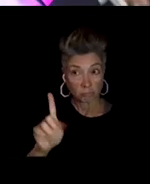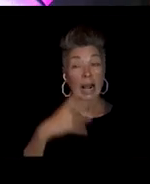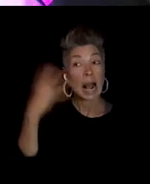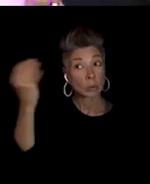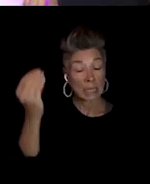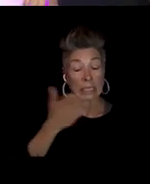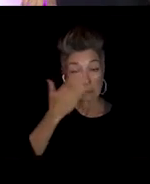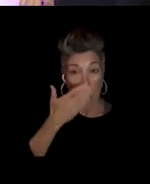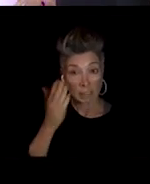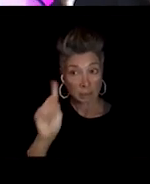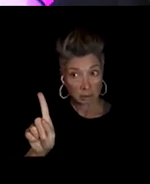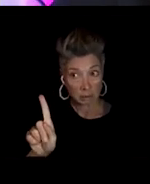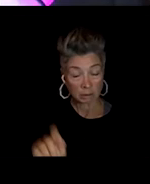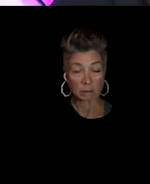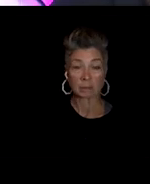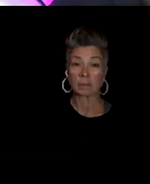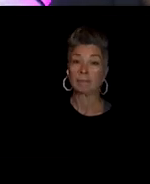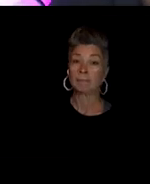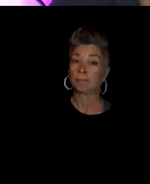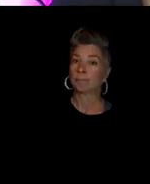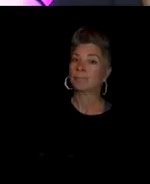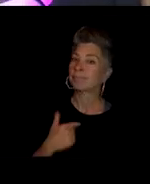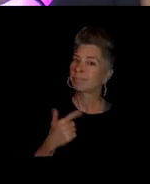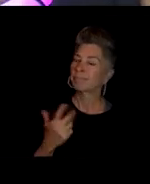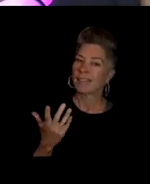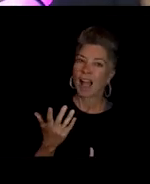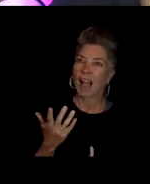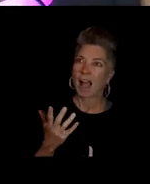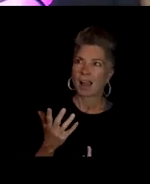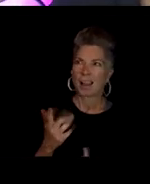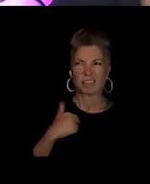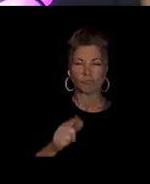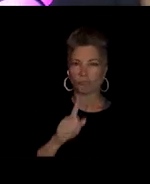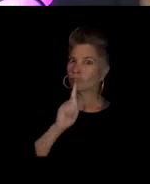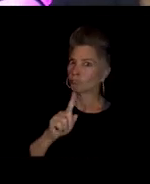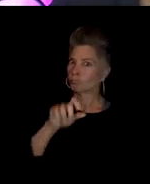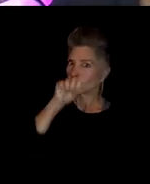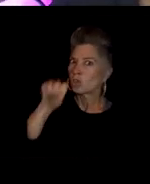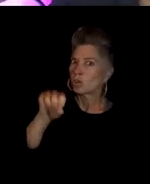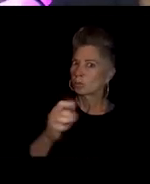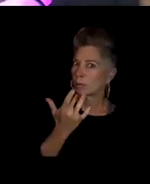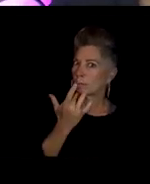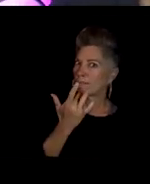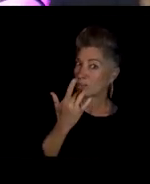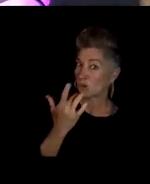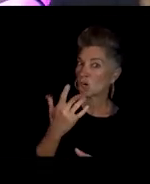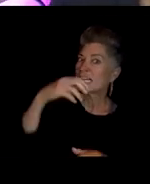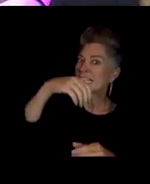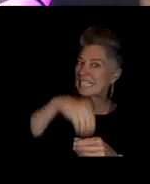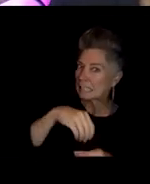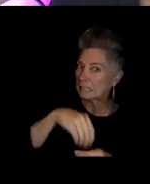I don't like bugs. I'm very much so an inside person, an inside central air person.